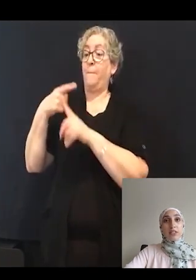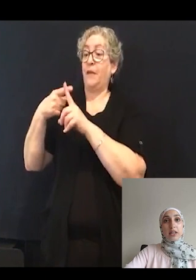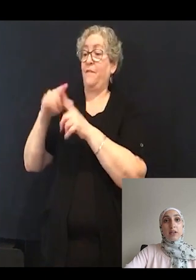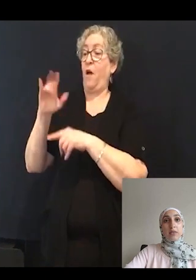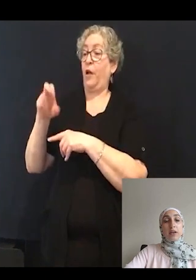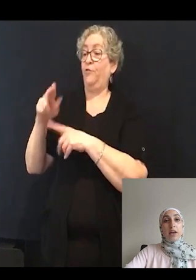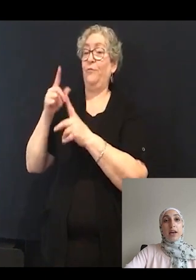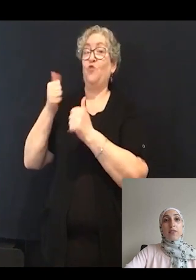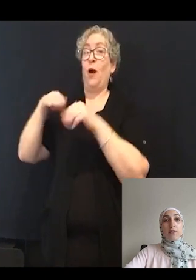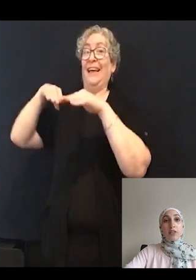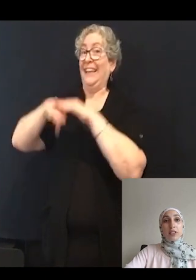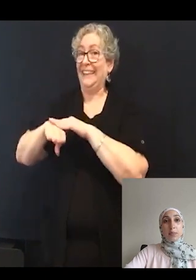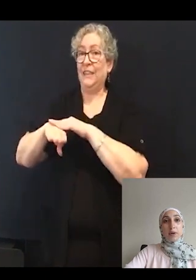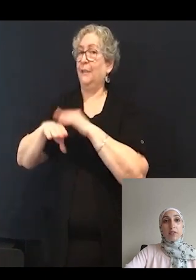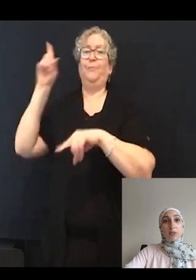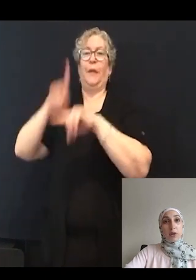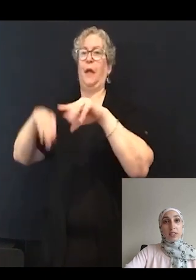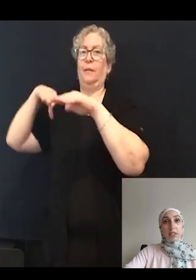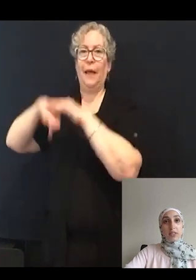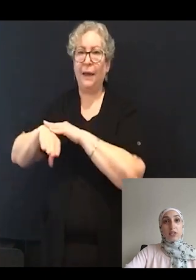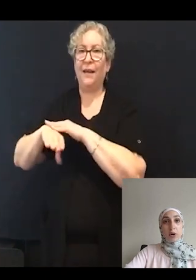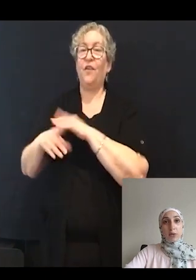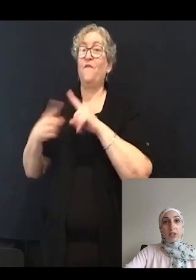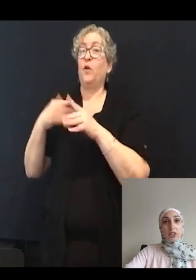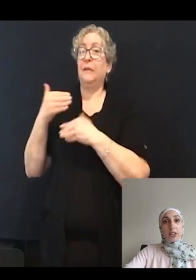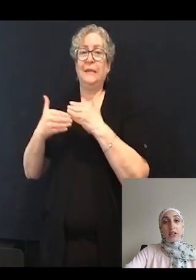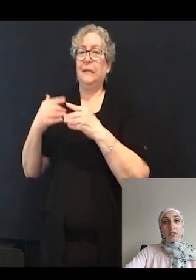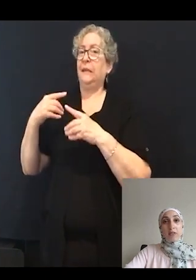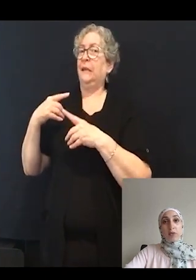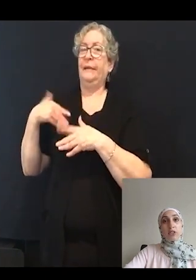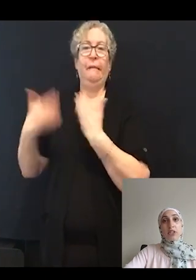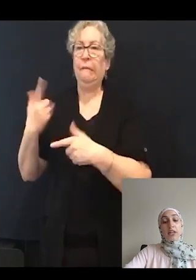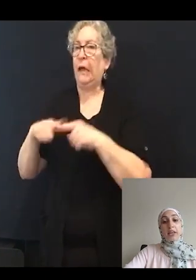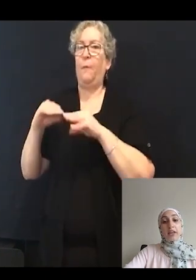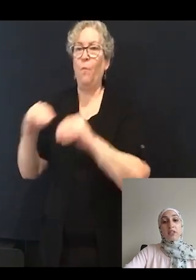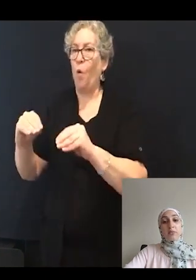And the first step of this process is not reached a L-type voltage gated calcium channels do not